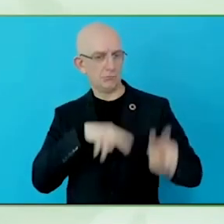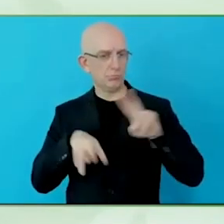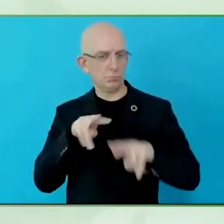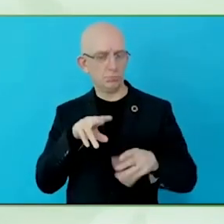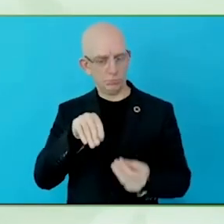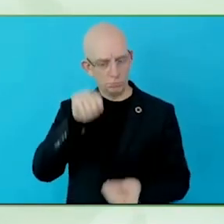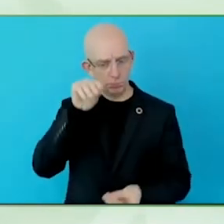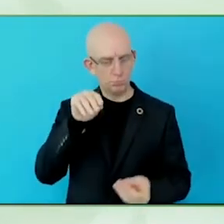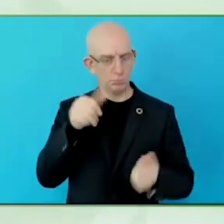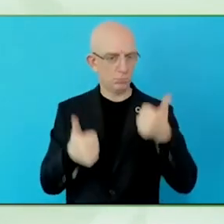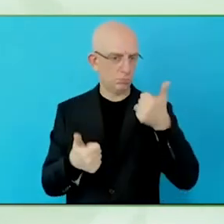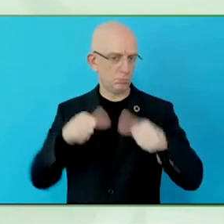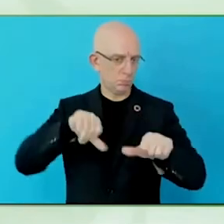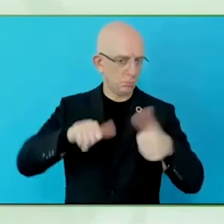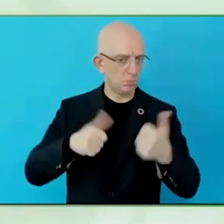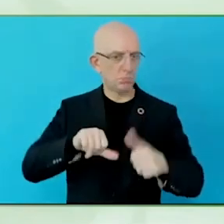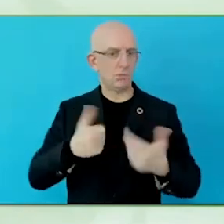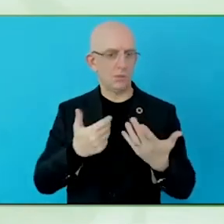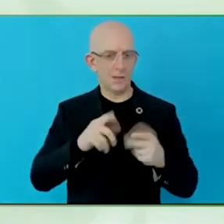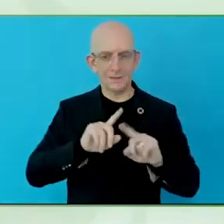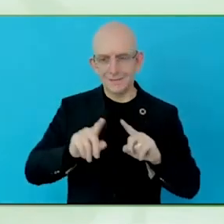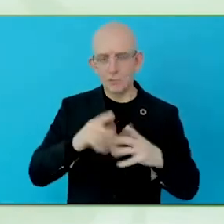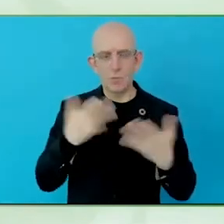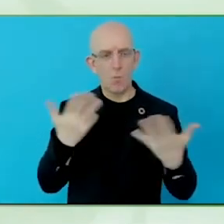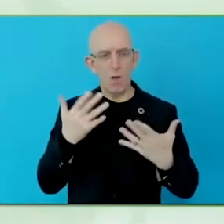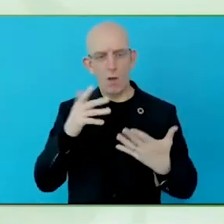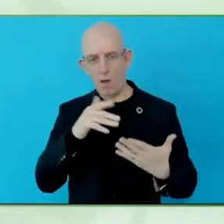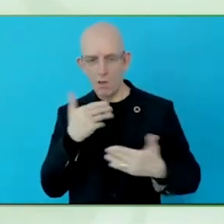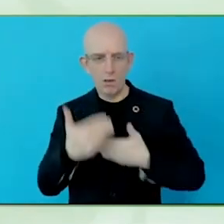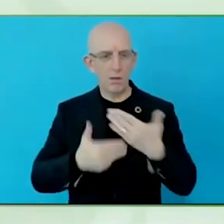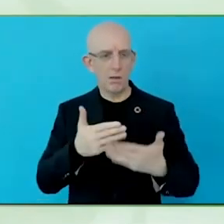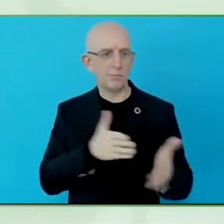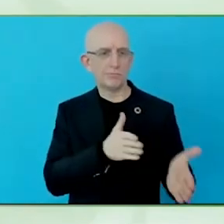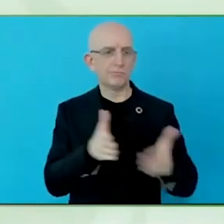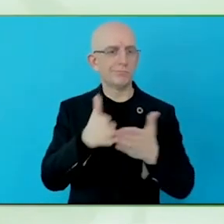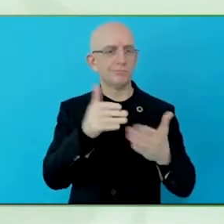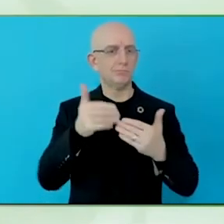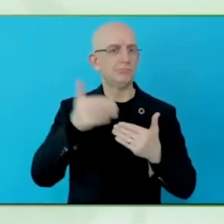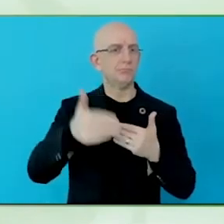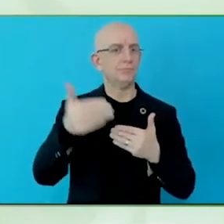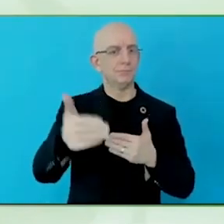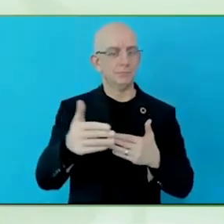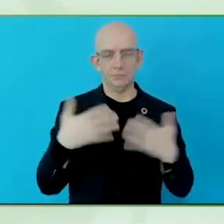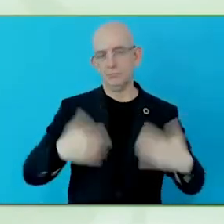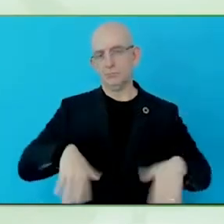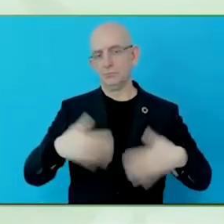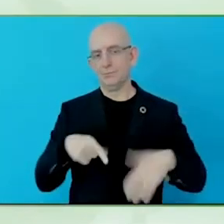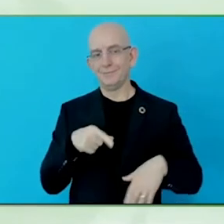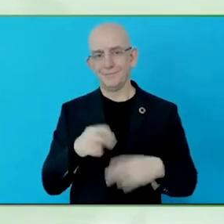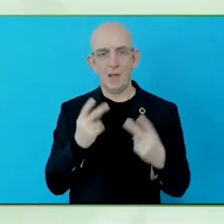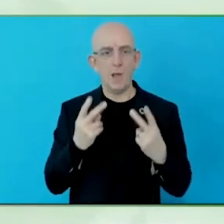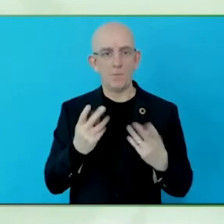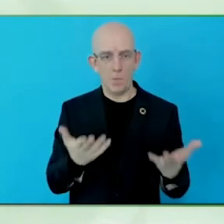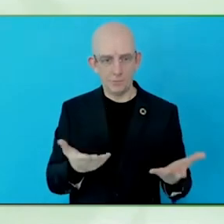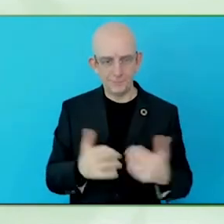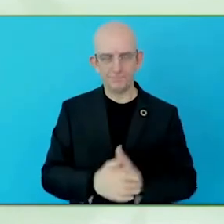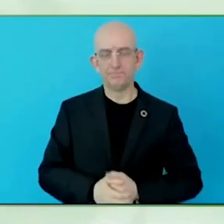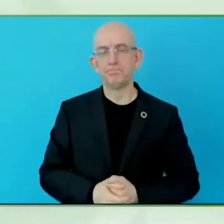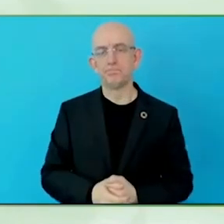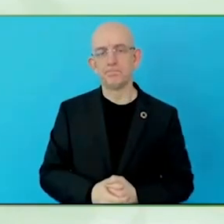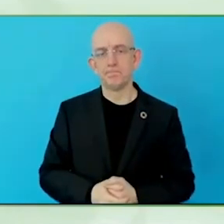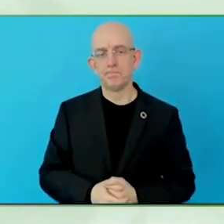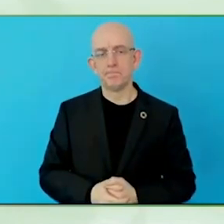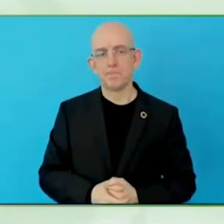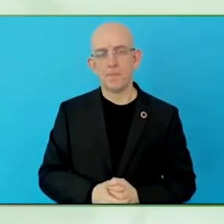GAATO and WHO are both global organisations and different magnitude, how did